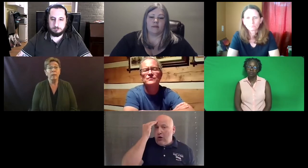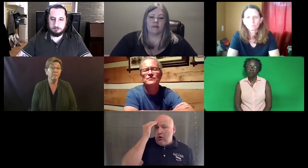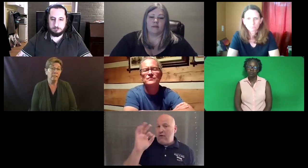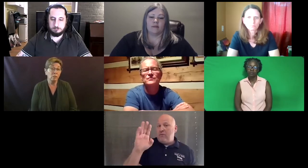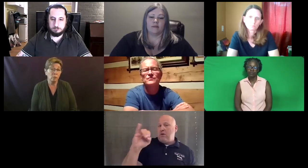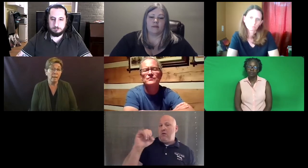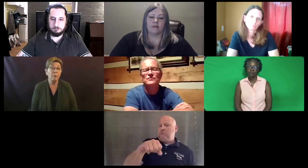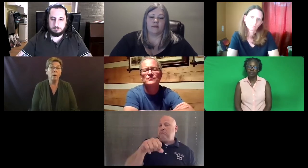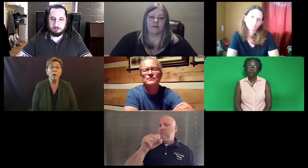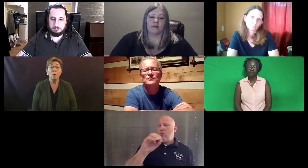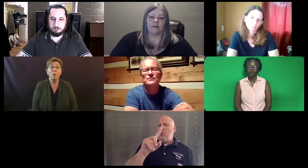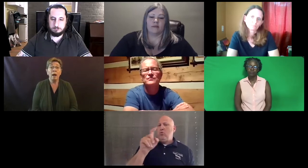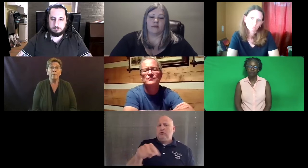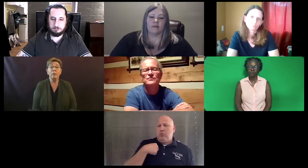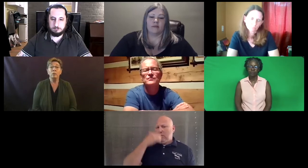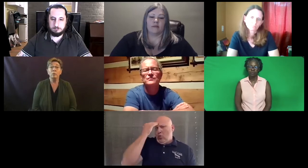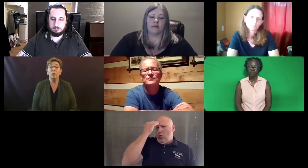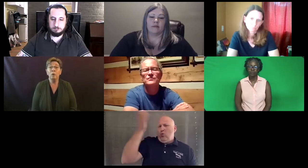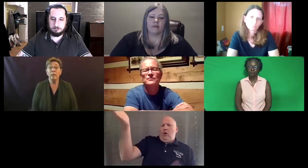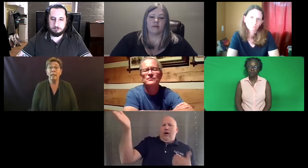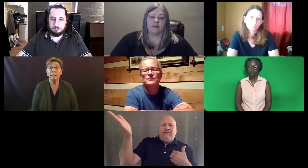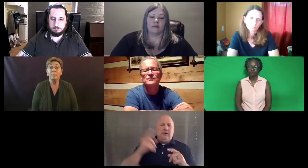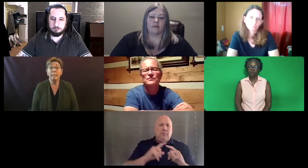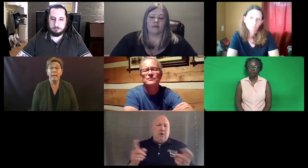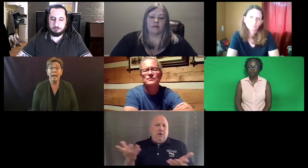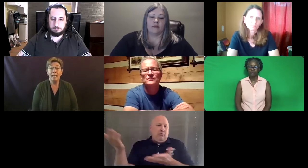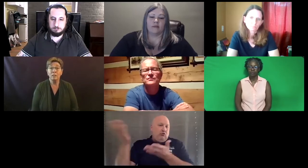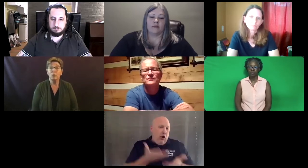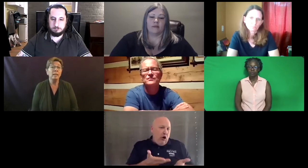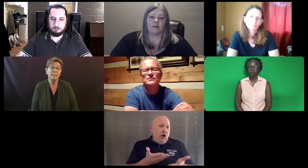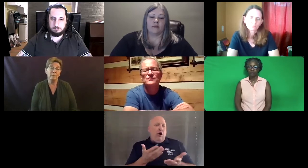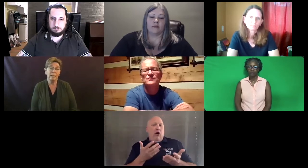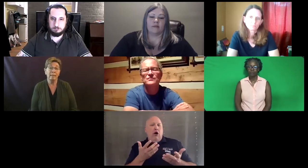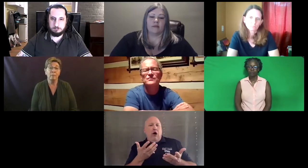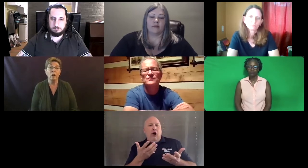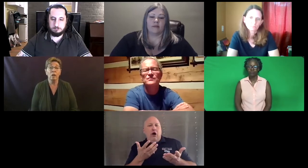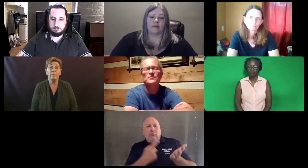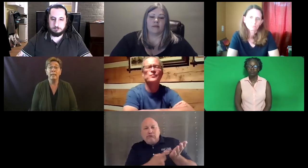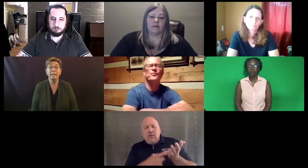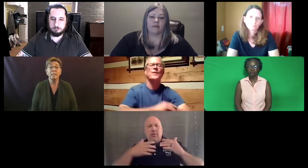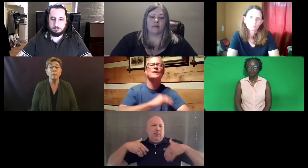We have yet to do that. But we do know that the BEI is doing something in that regard, but nothing has been brought